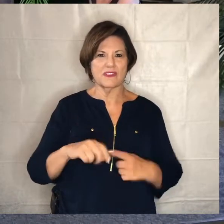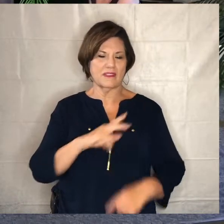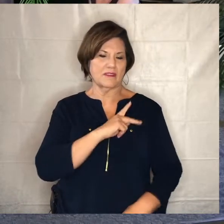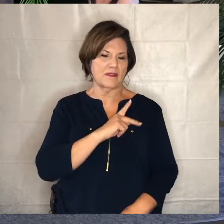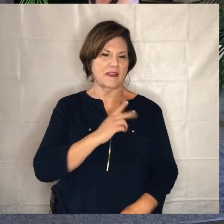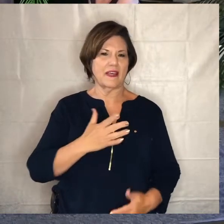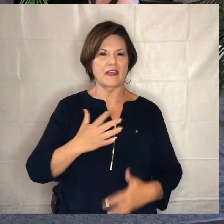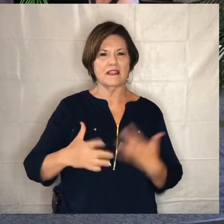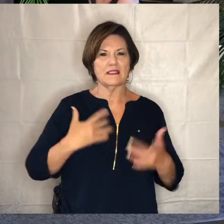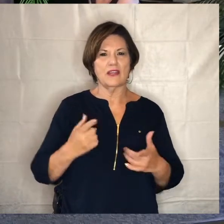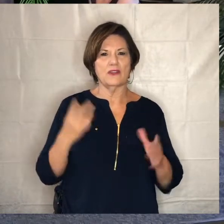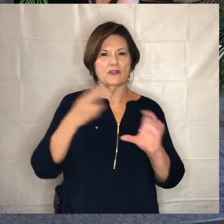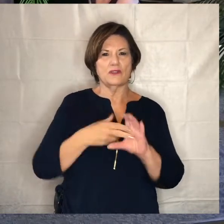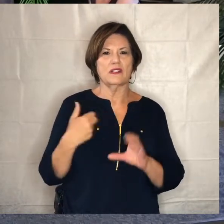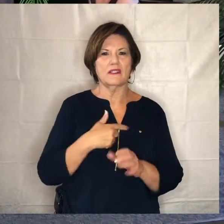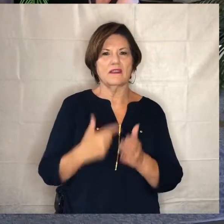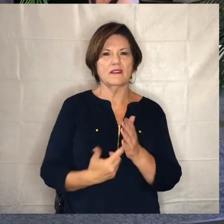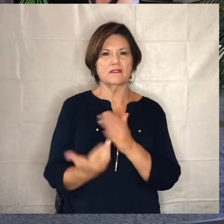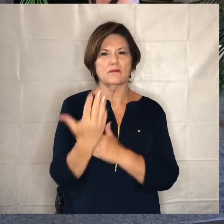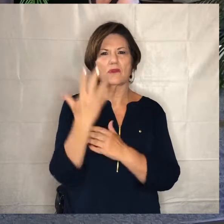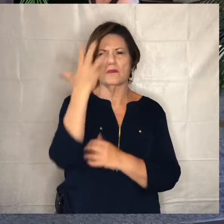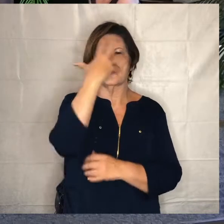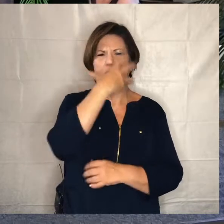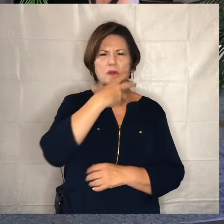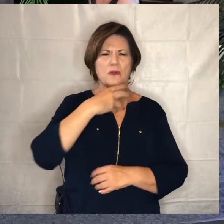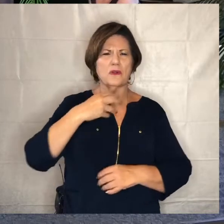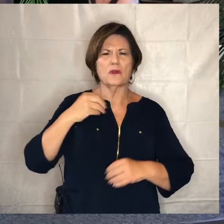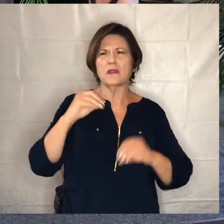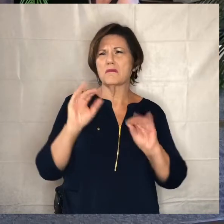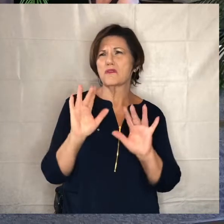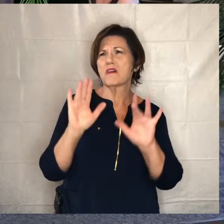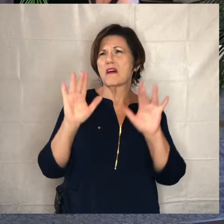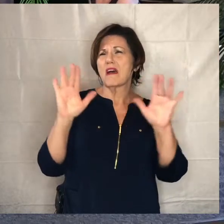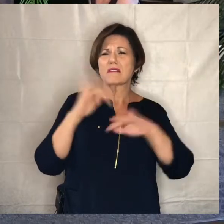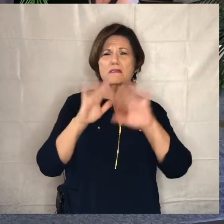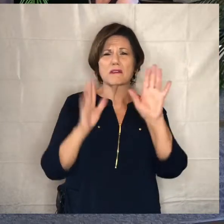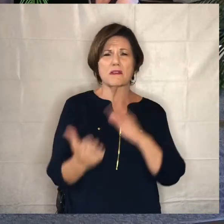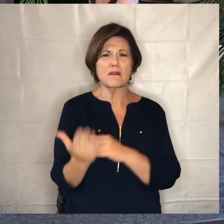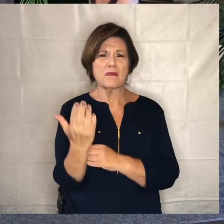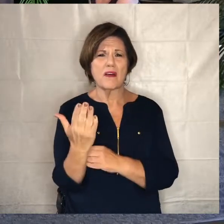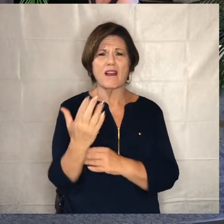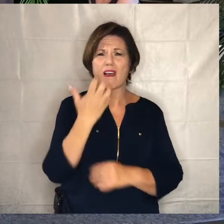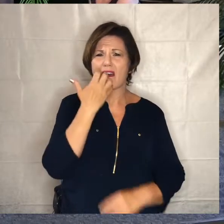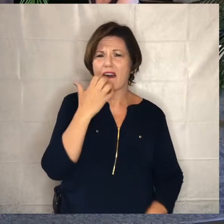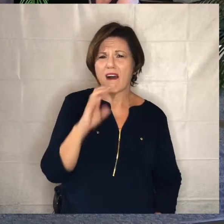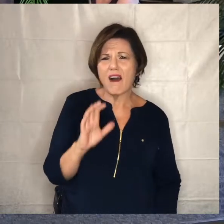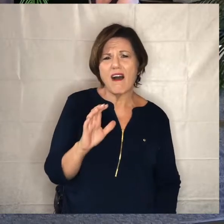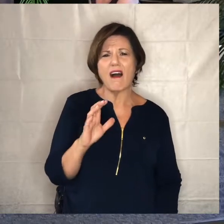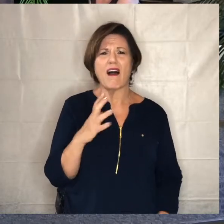join us this morning uh this beautiful bright sunday morning this really hot muggy sunday morning we hope that